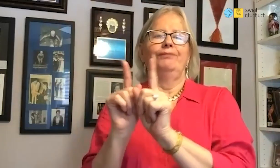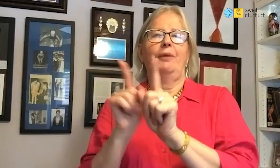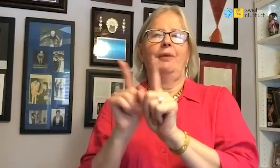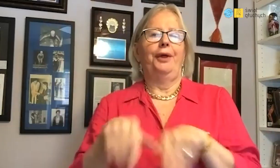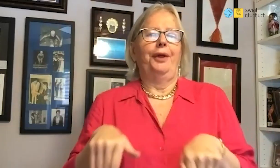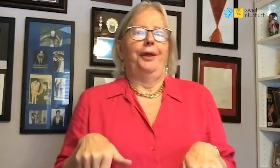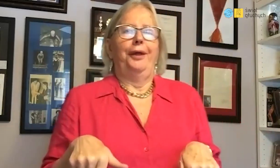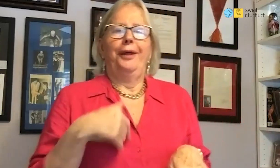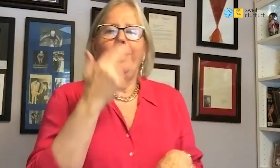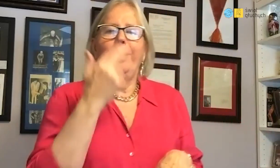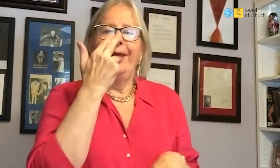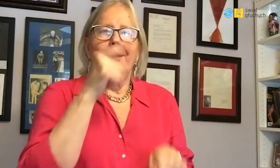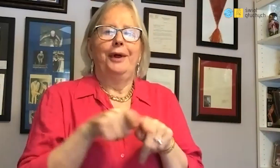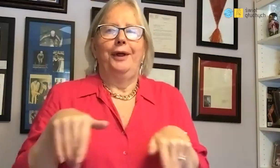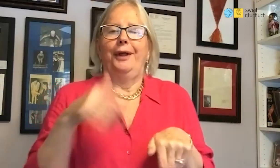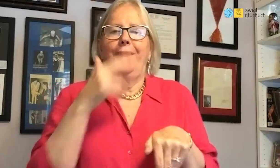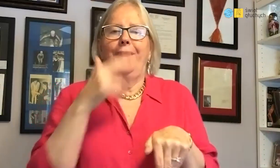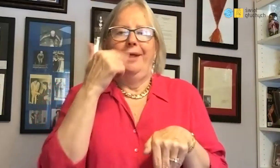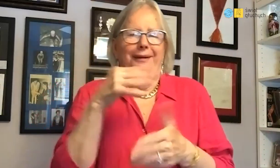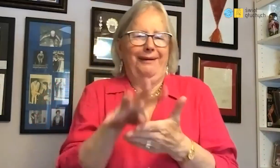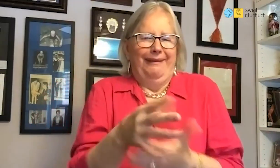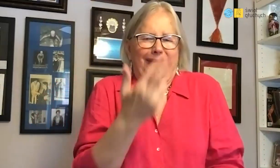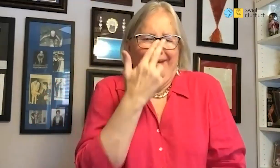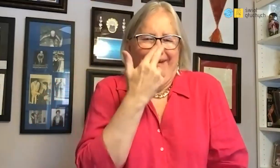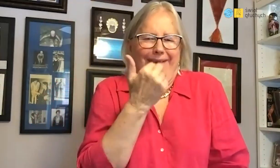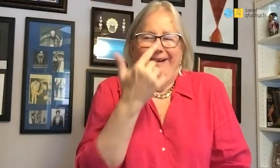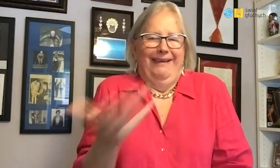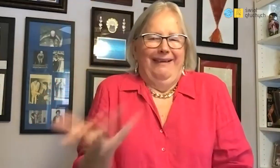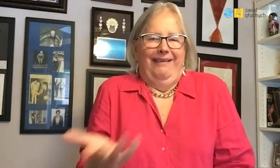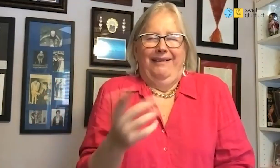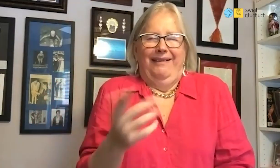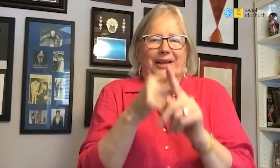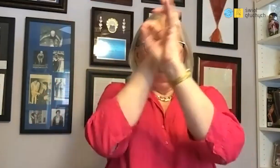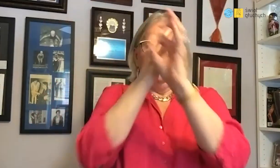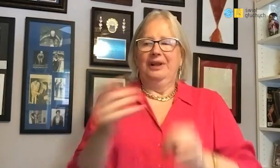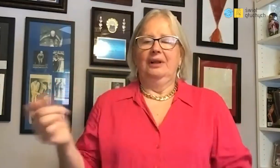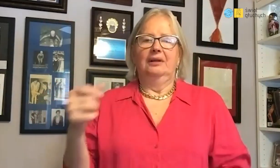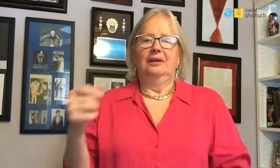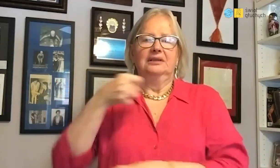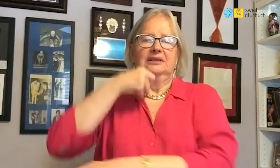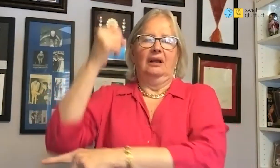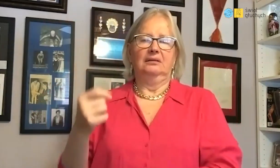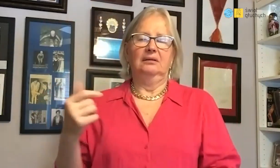Even when Basia was talking to a boy, although I felt a bit strange. I was only 14 years old.